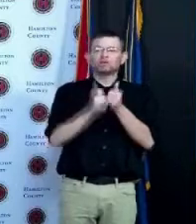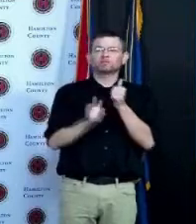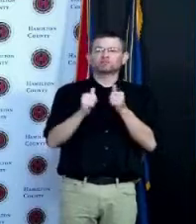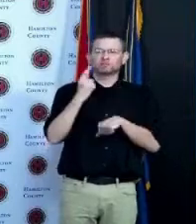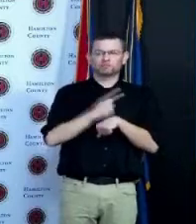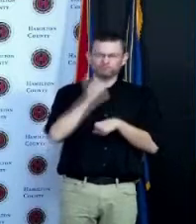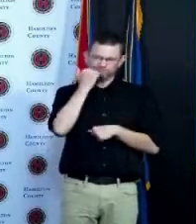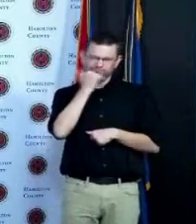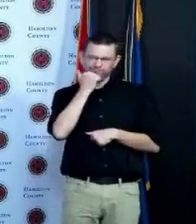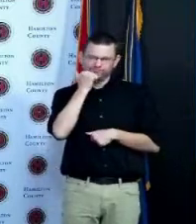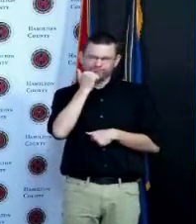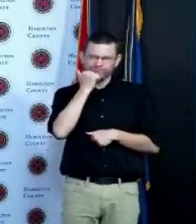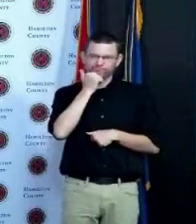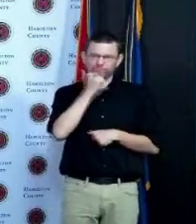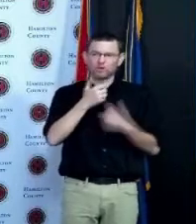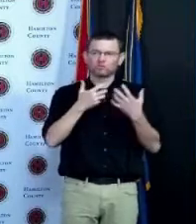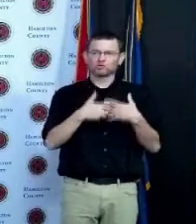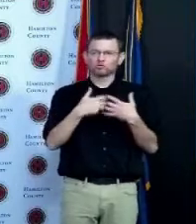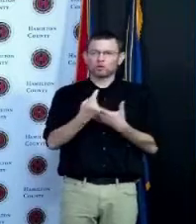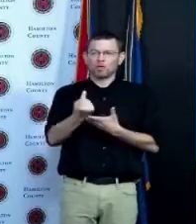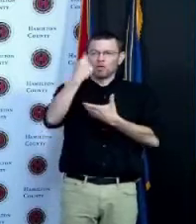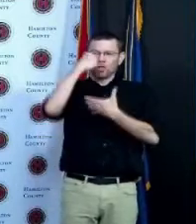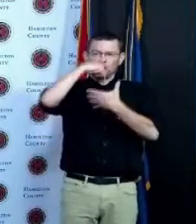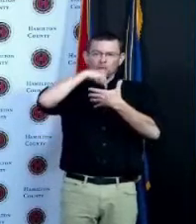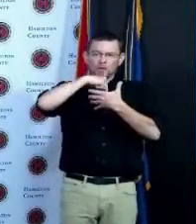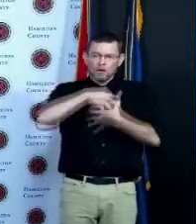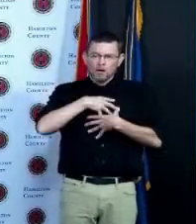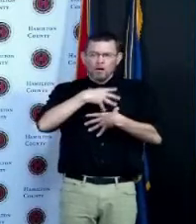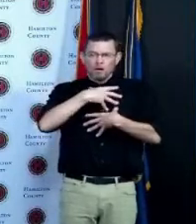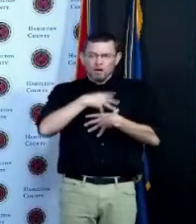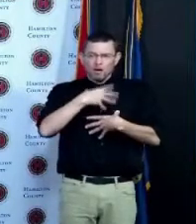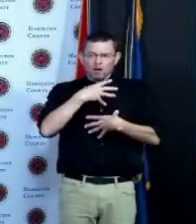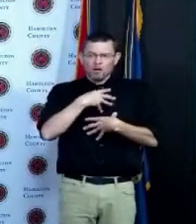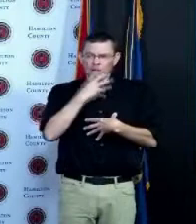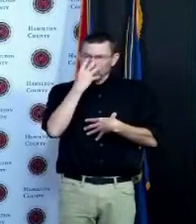most of the time there's not a good result Pat worked here we loved Pat he did more